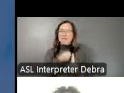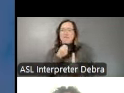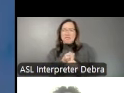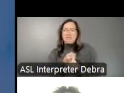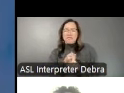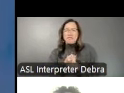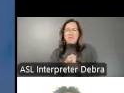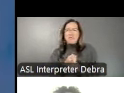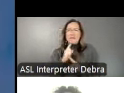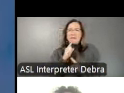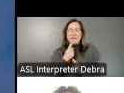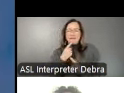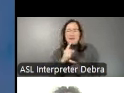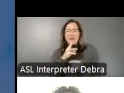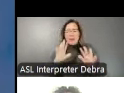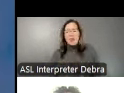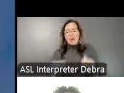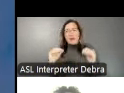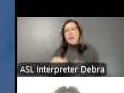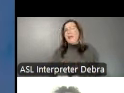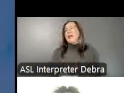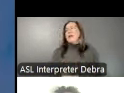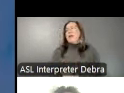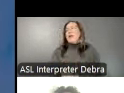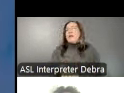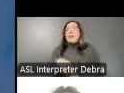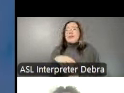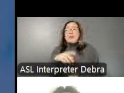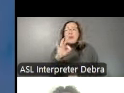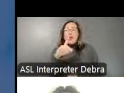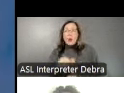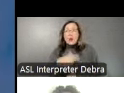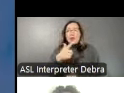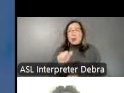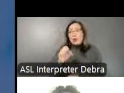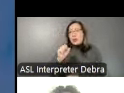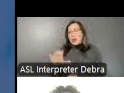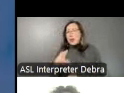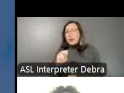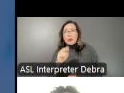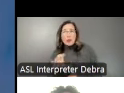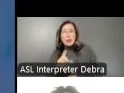and damage in Florida, Georgia, South Carolina, North Carolina, Tennessee, and Virginia. Please